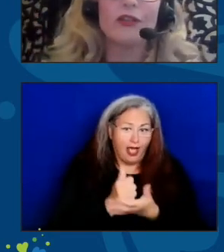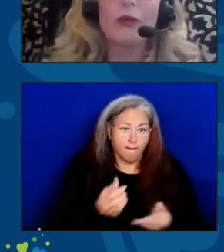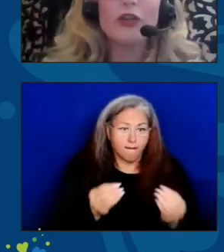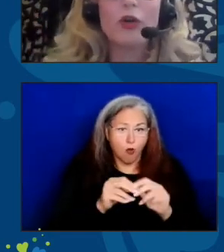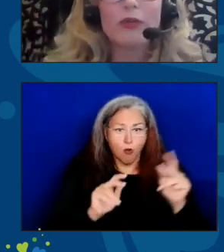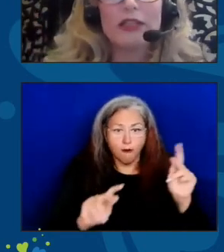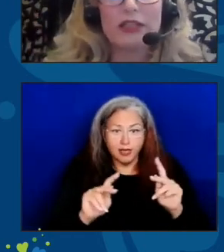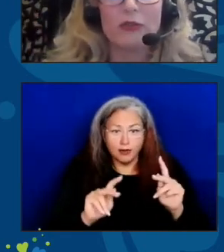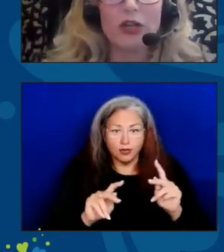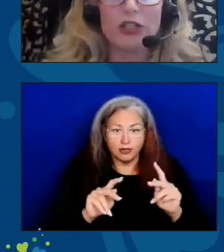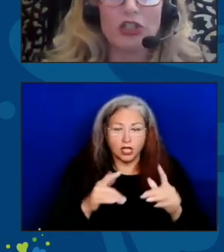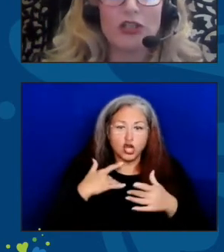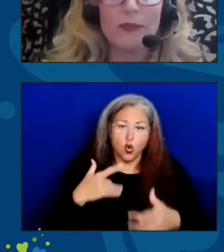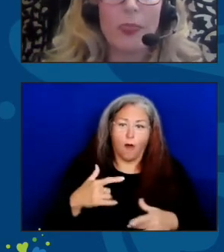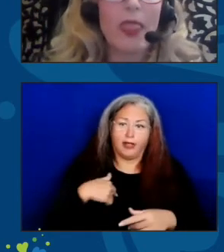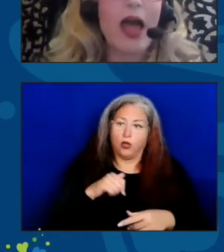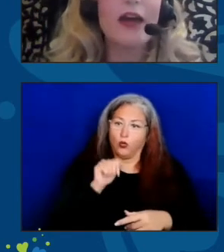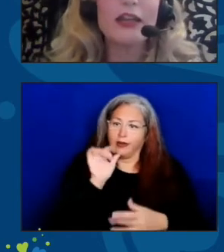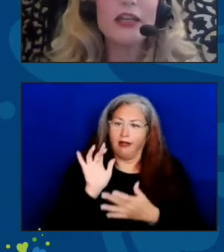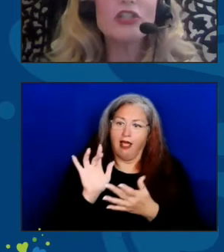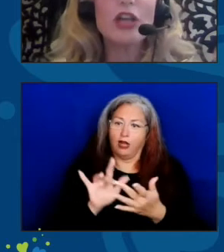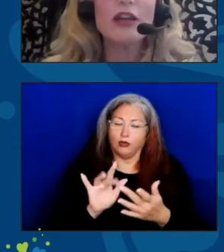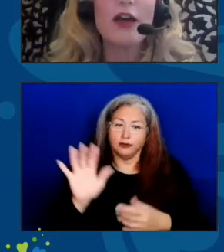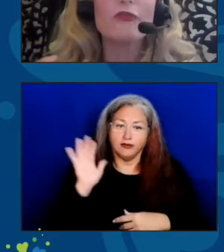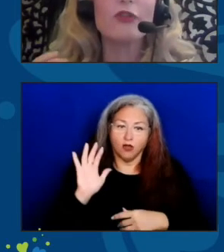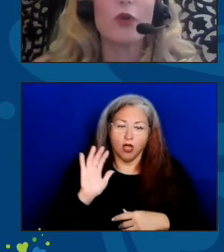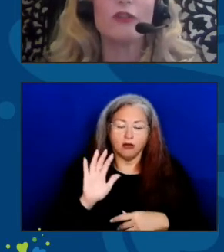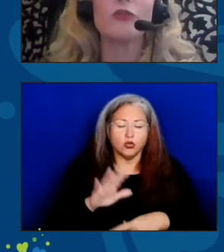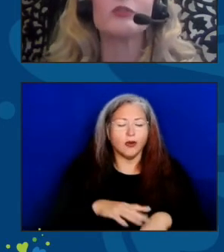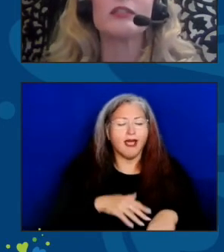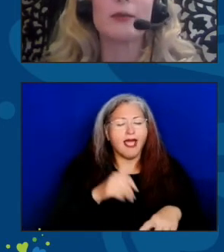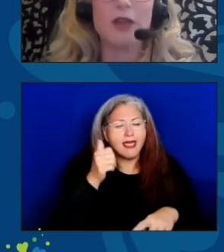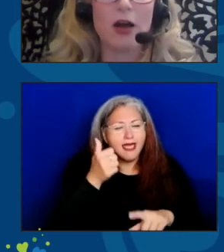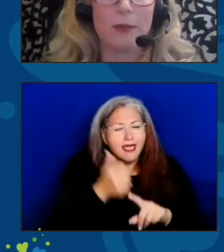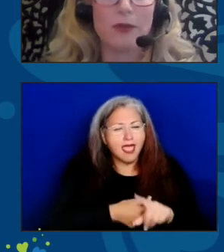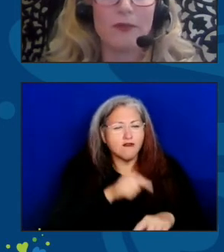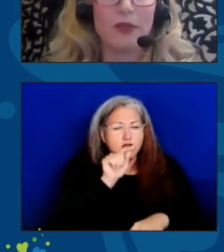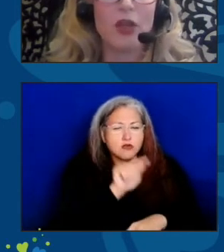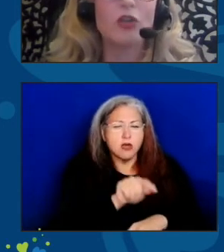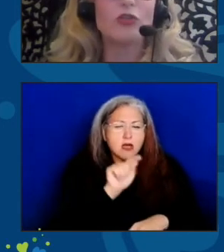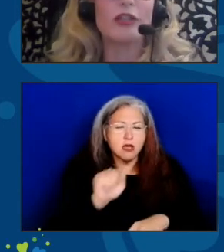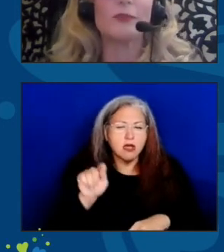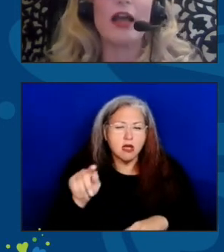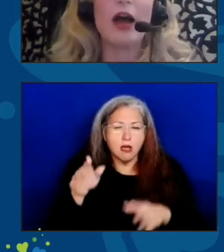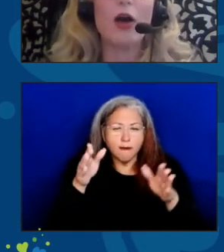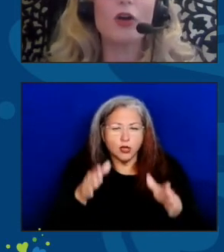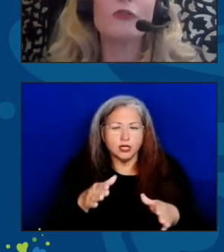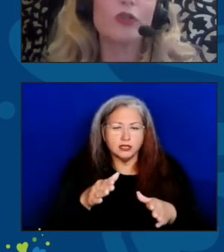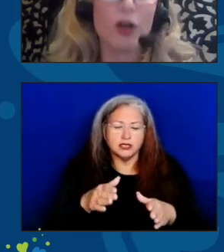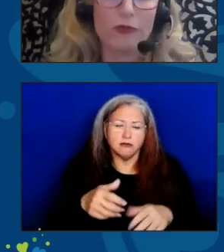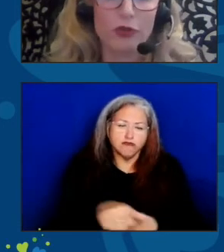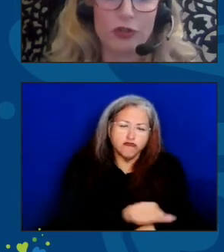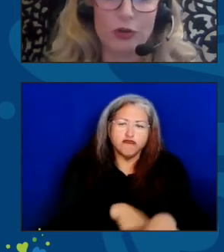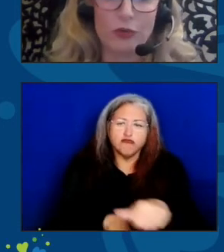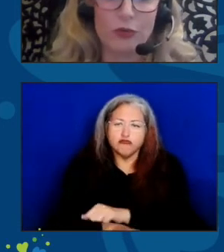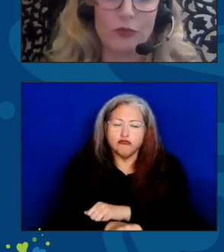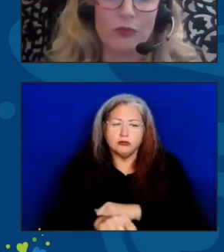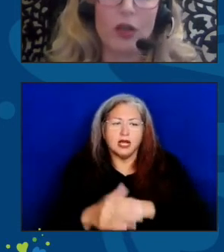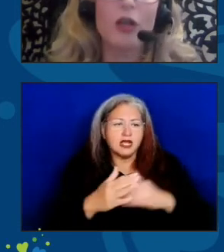that we normally didn't reach? And each and every one of you stepped up. You stepped out of your comfort zone.